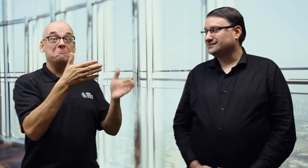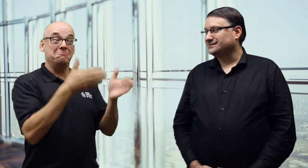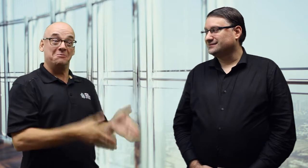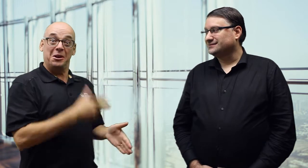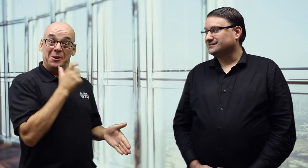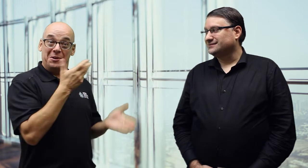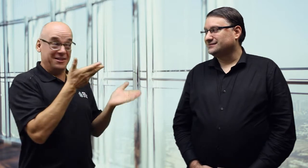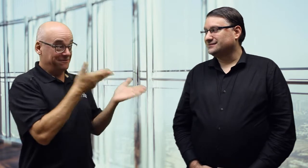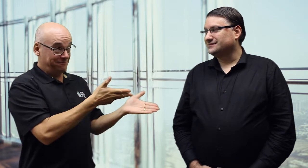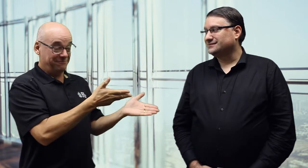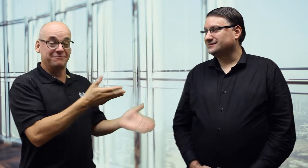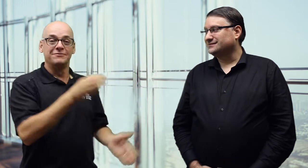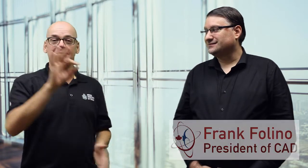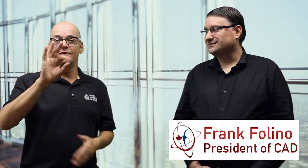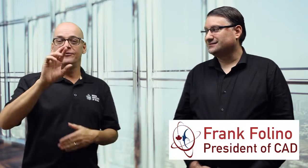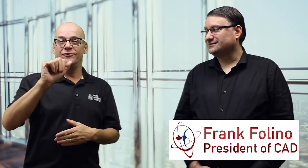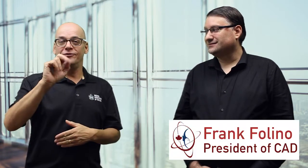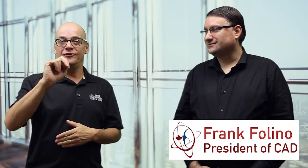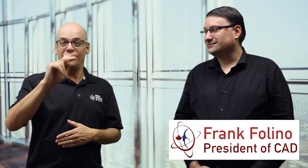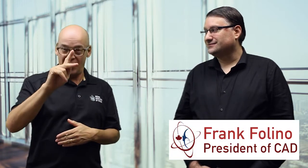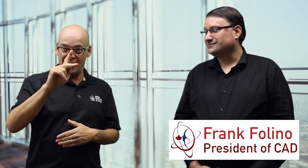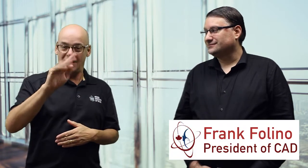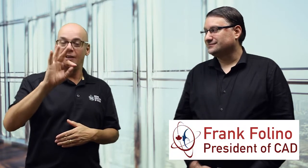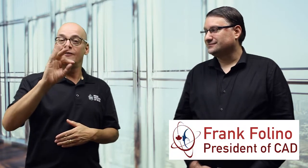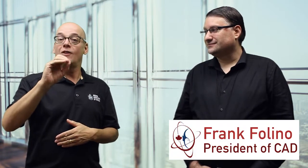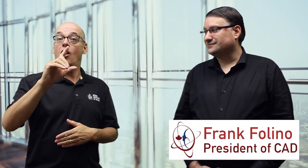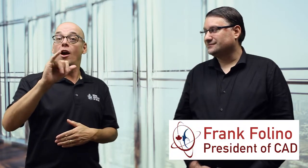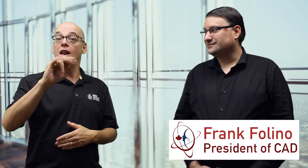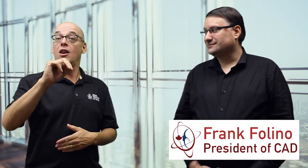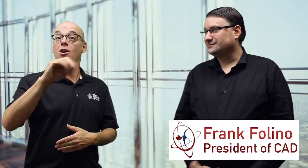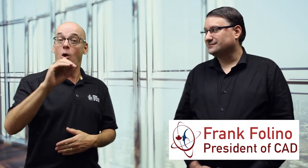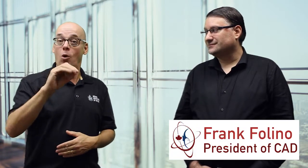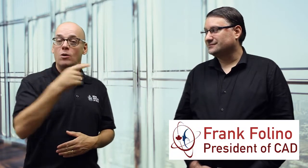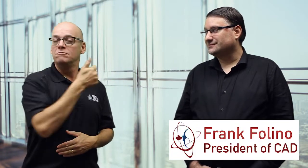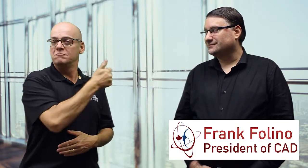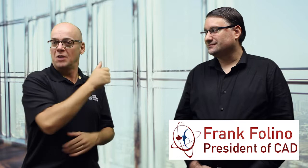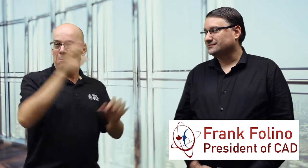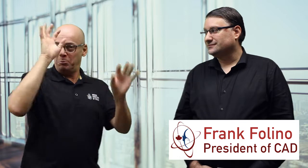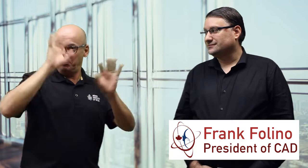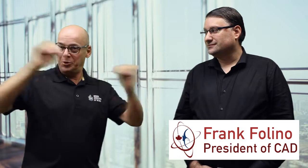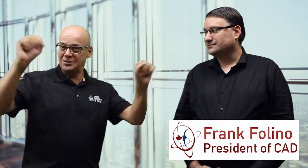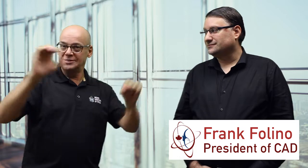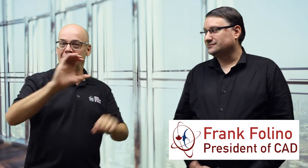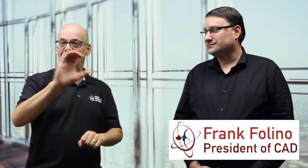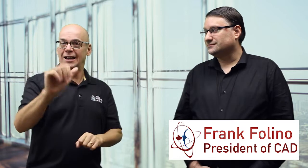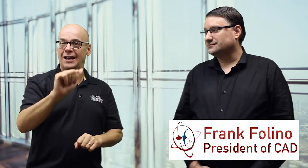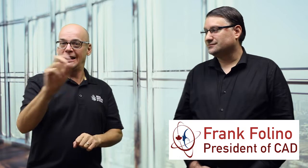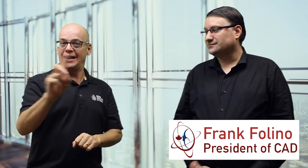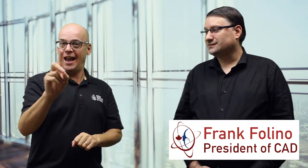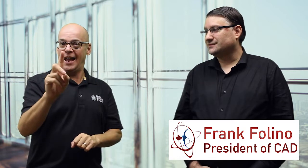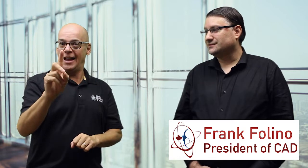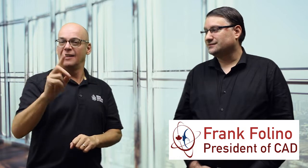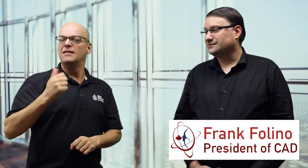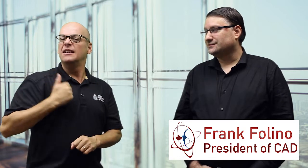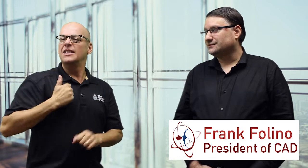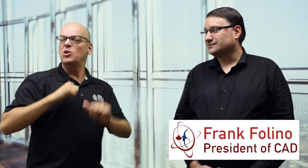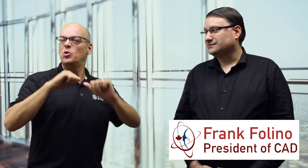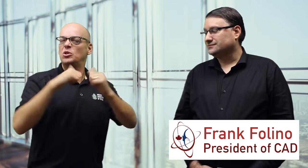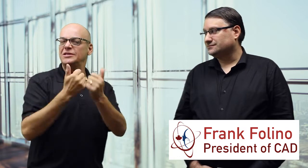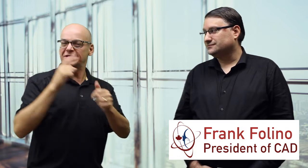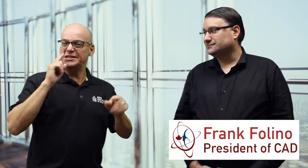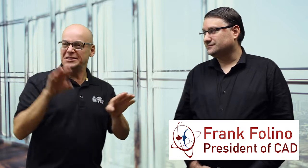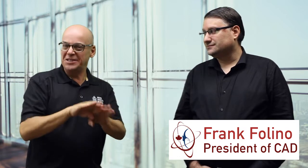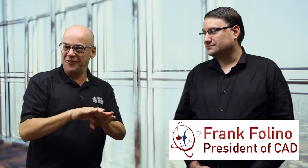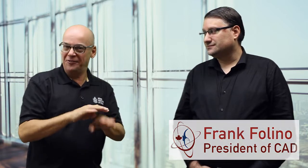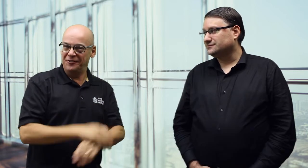Who is this person? It's Frank Folino, President of Canada Association of the Deaf (CAD).